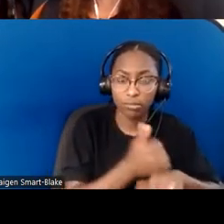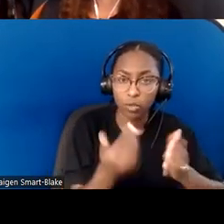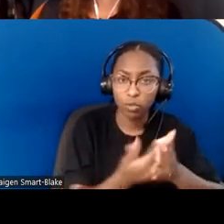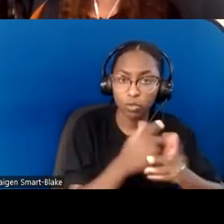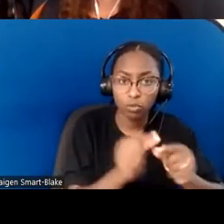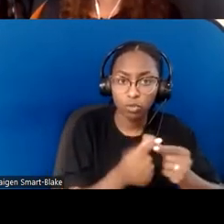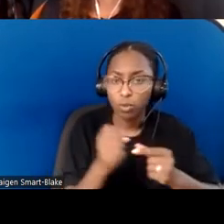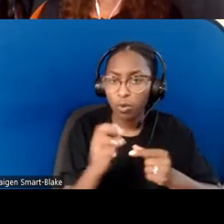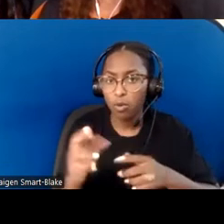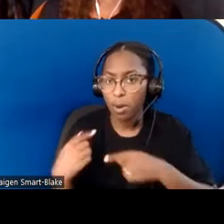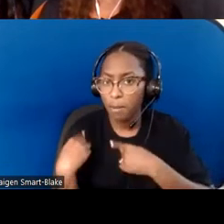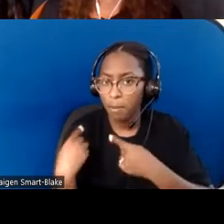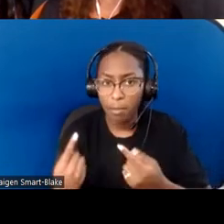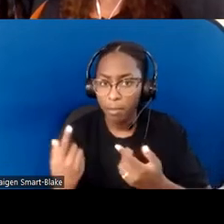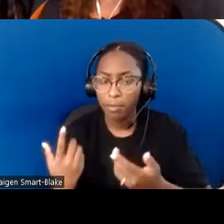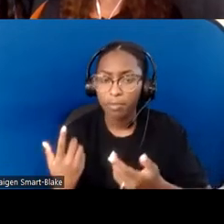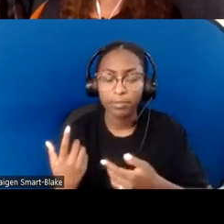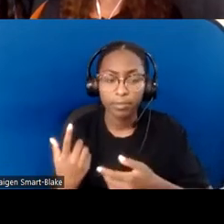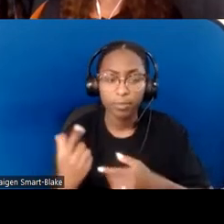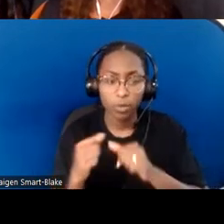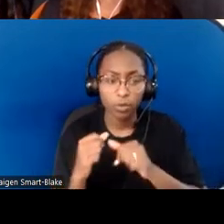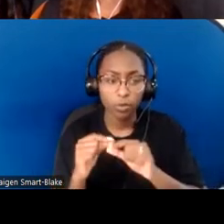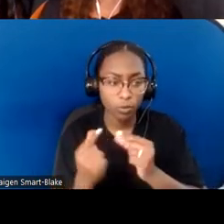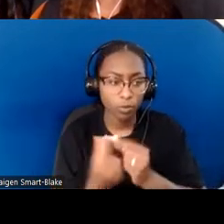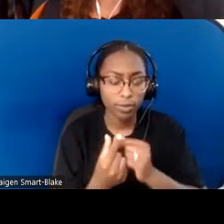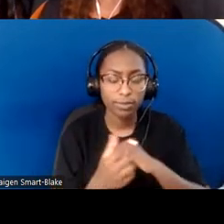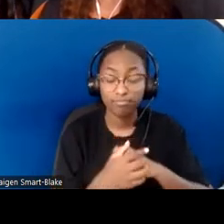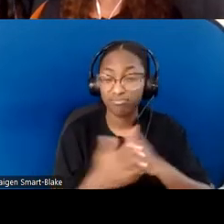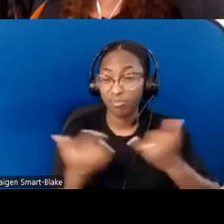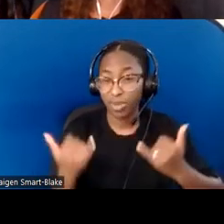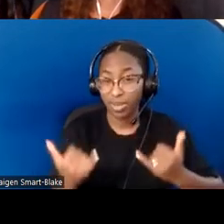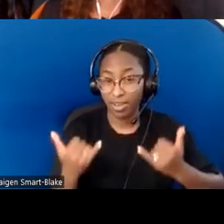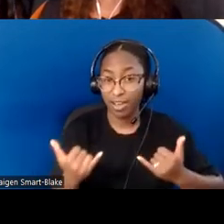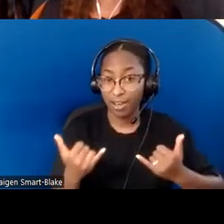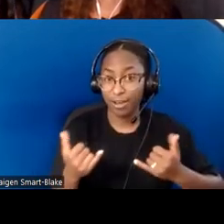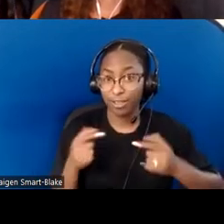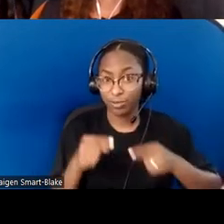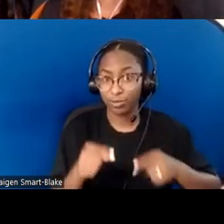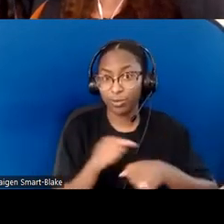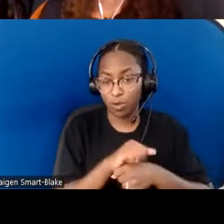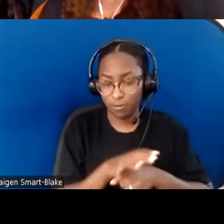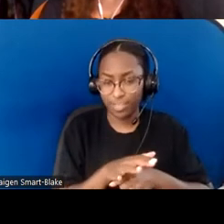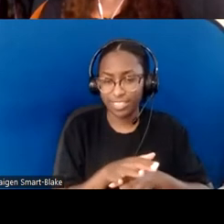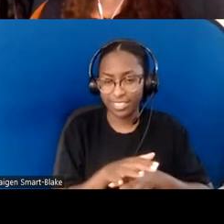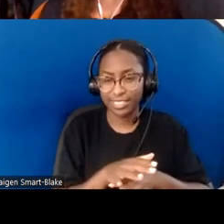In this day and age with COVID, we're talking about a hybrid group. If you're having in-church, also having online, then.